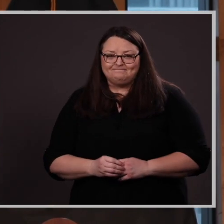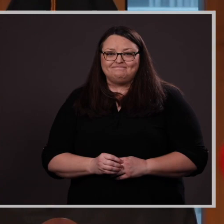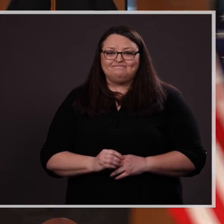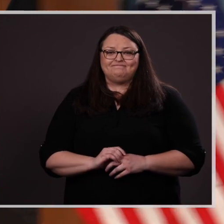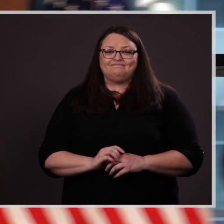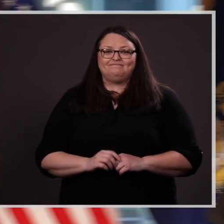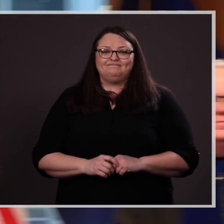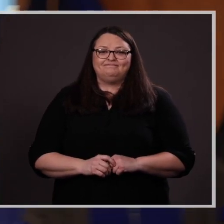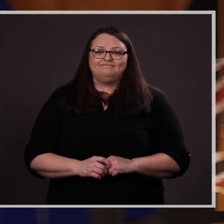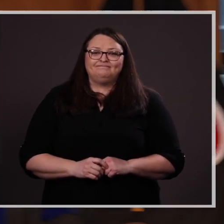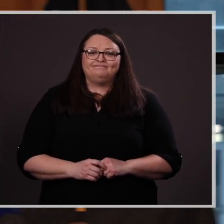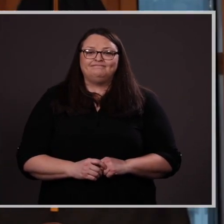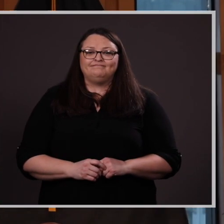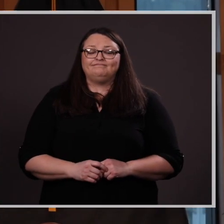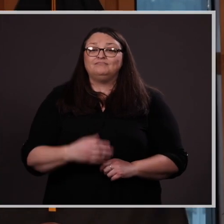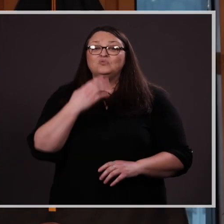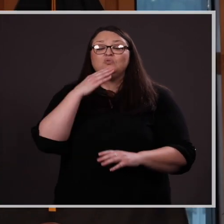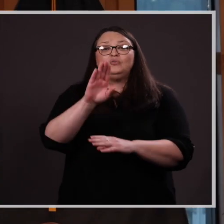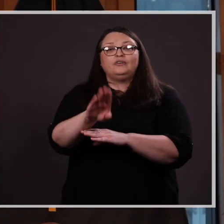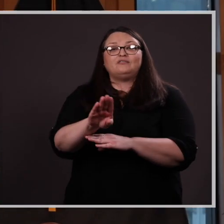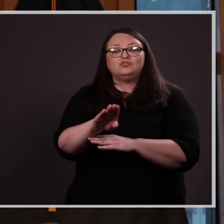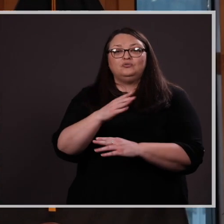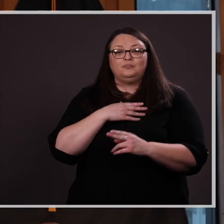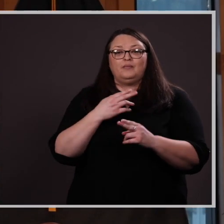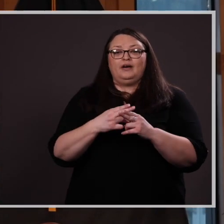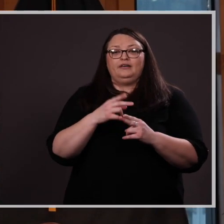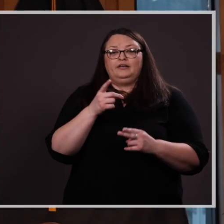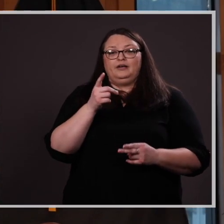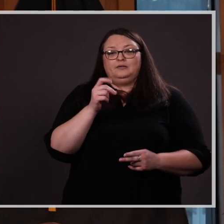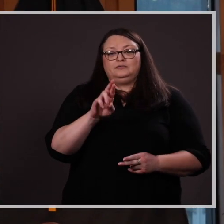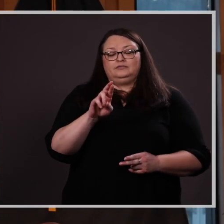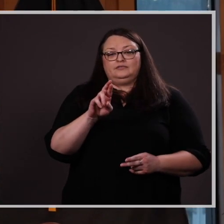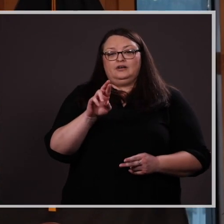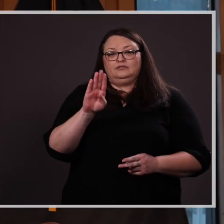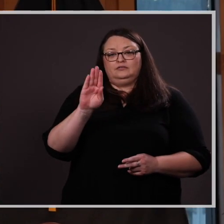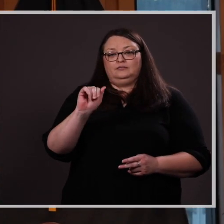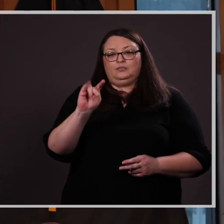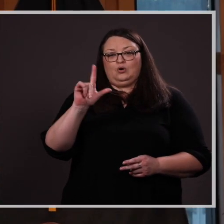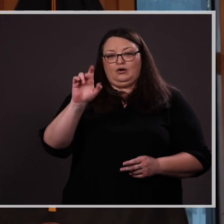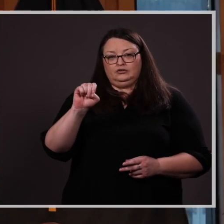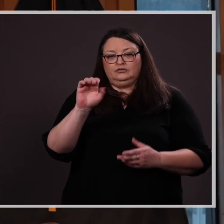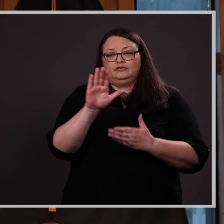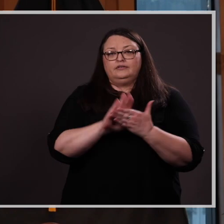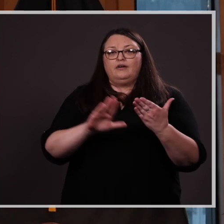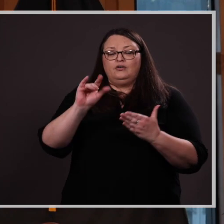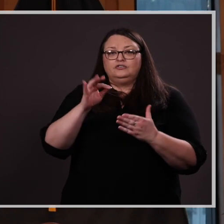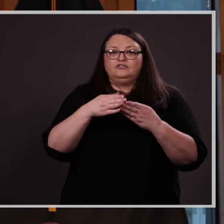Good afternoon, my name is Dr. John Bartle from the College of Public Affairs and Community